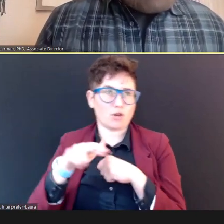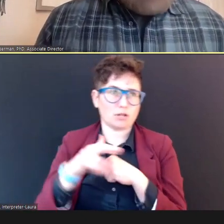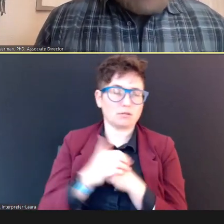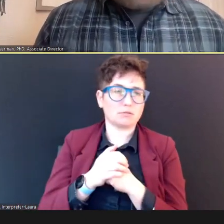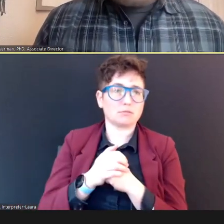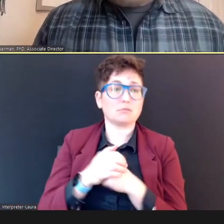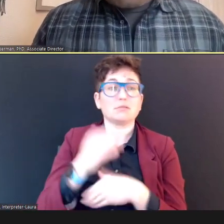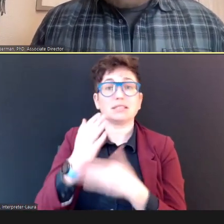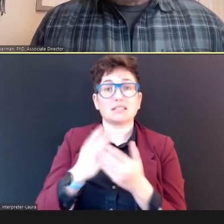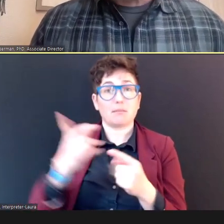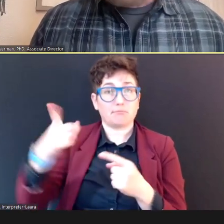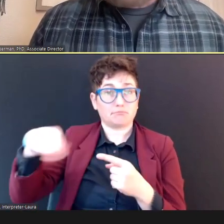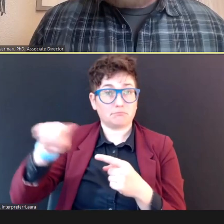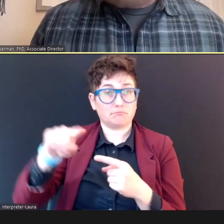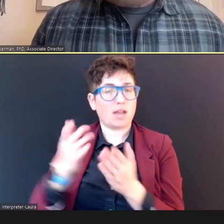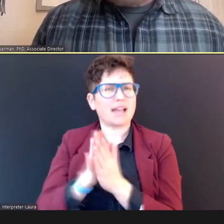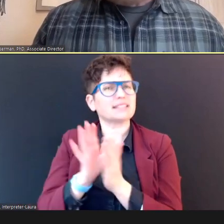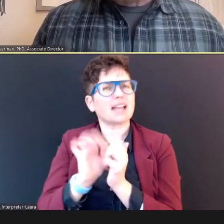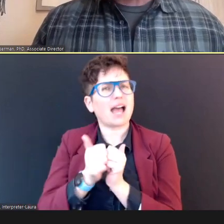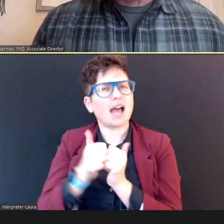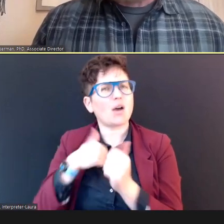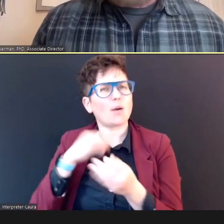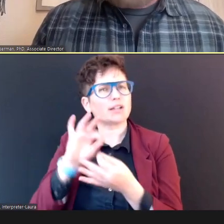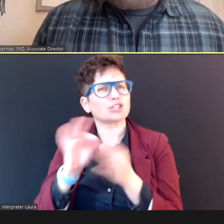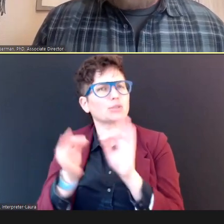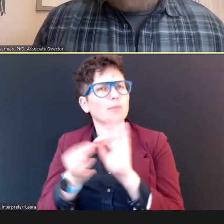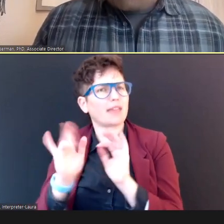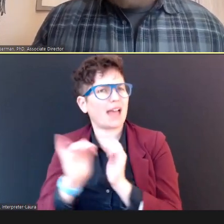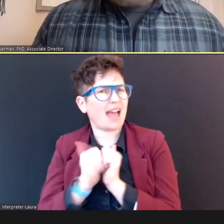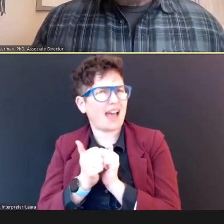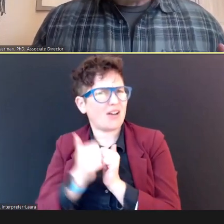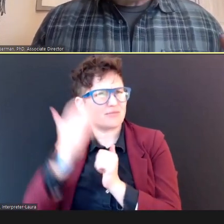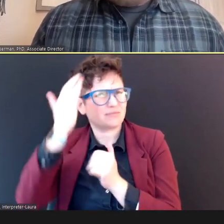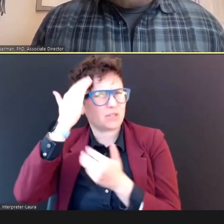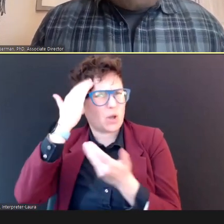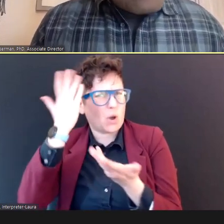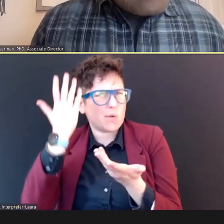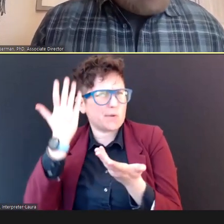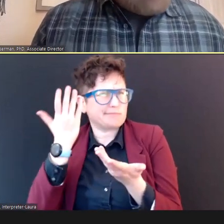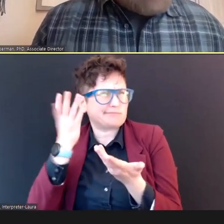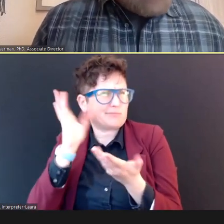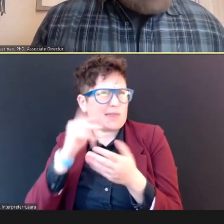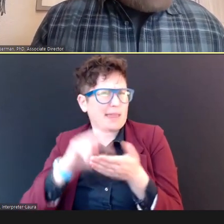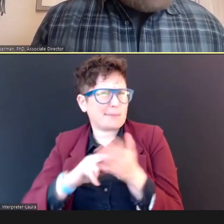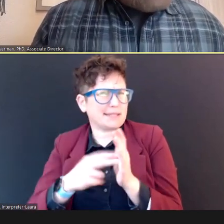How do I know what that all means? Some of you have even asked --